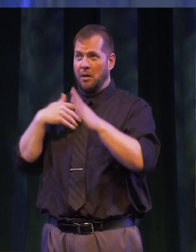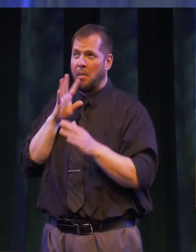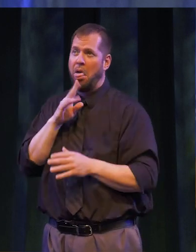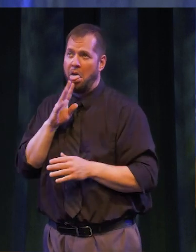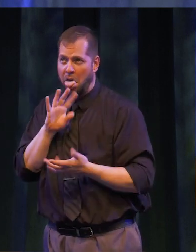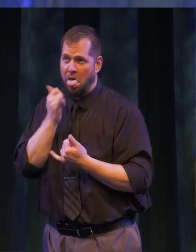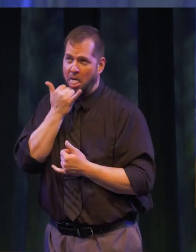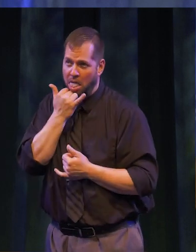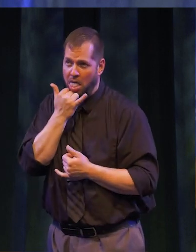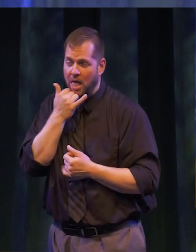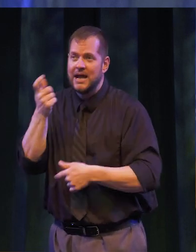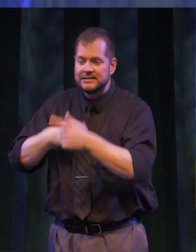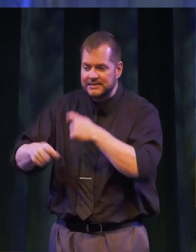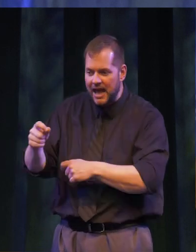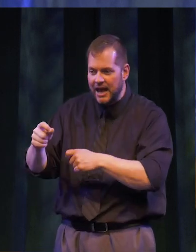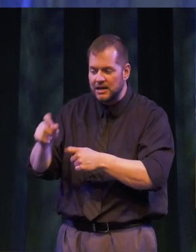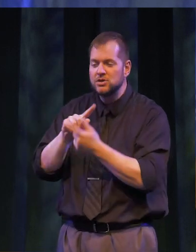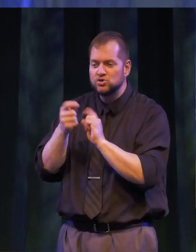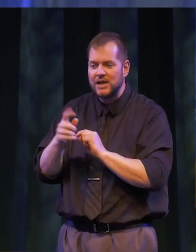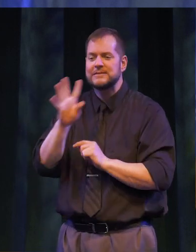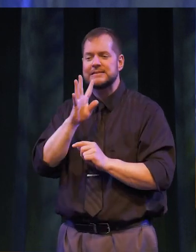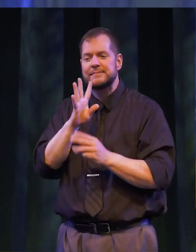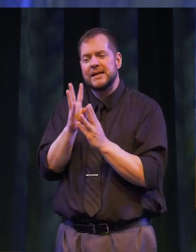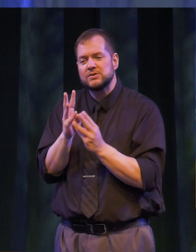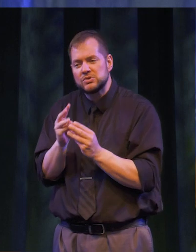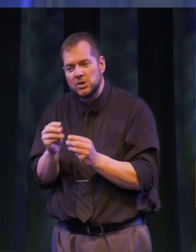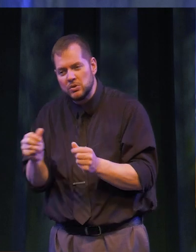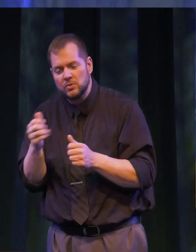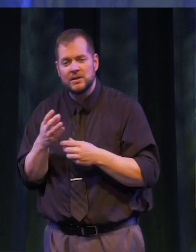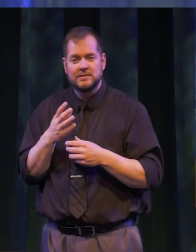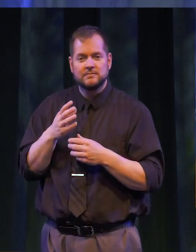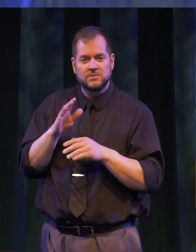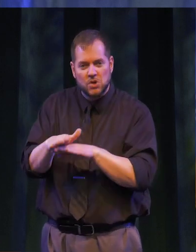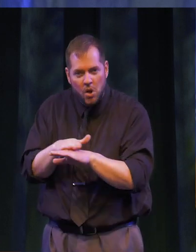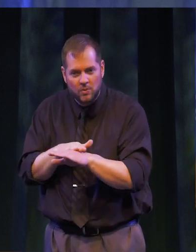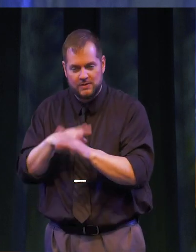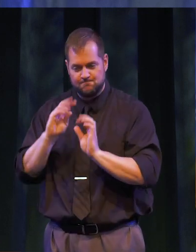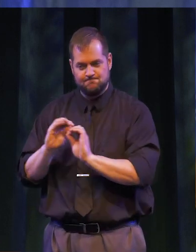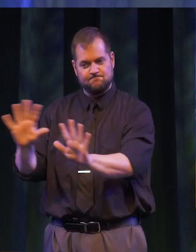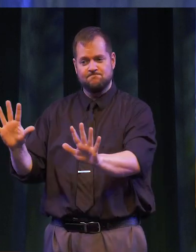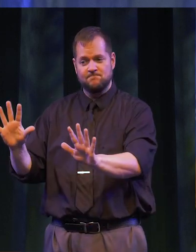over the words – to rather -- speaking slowly and enunciating each one. He ended up doing